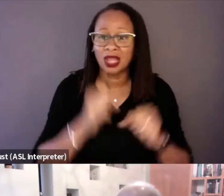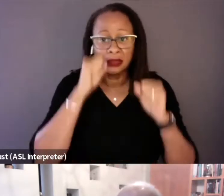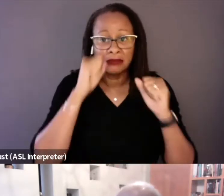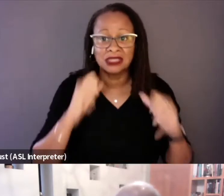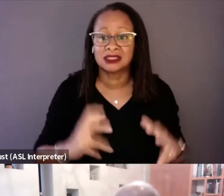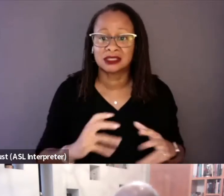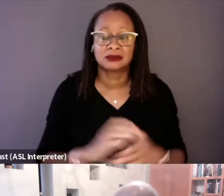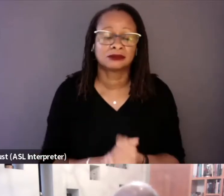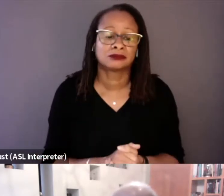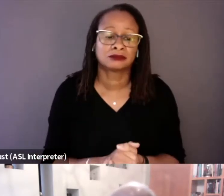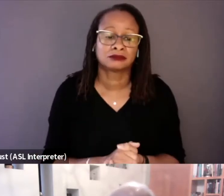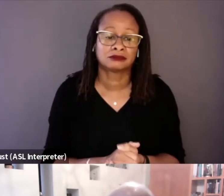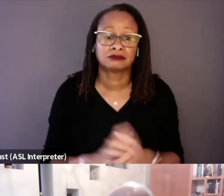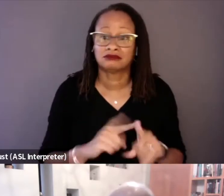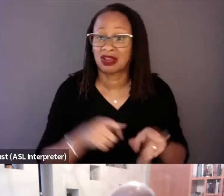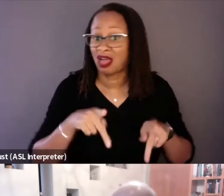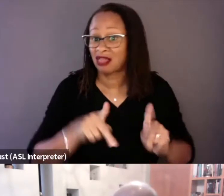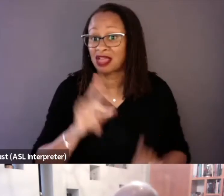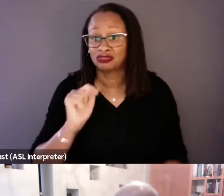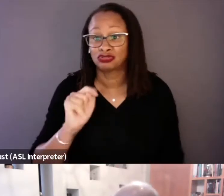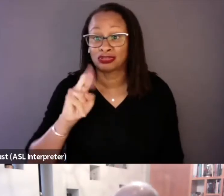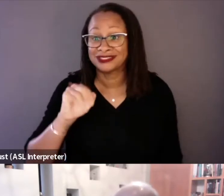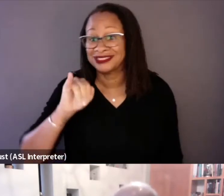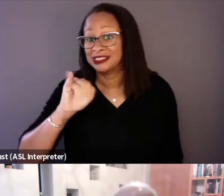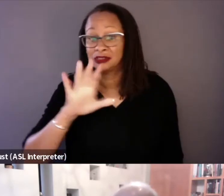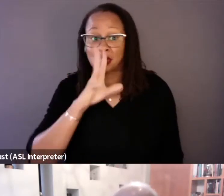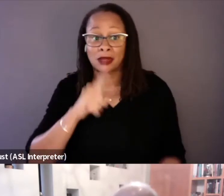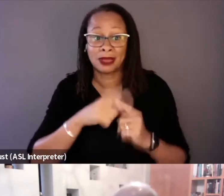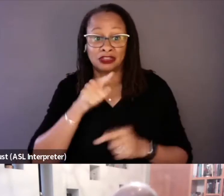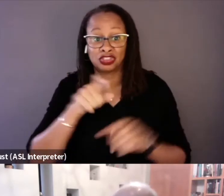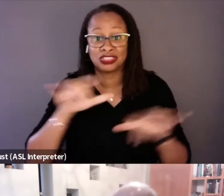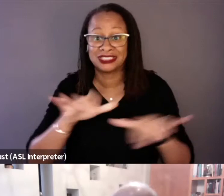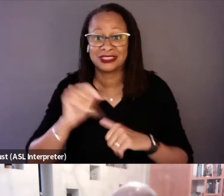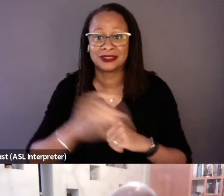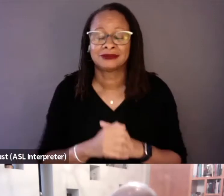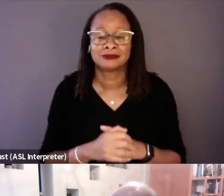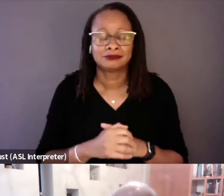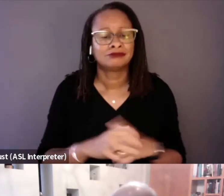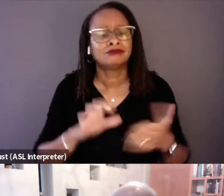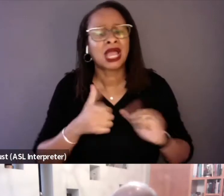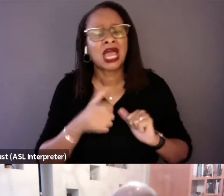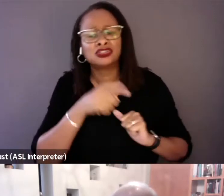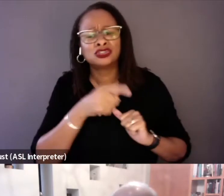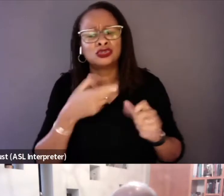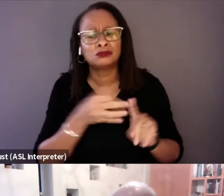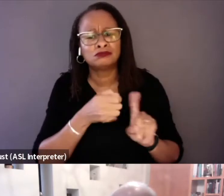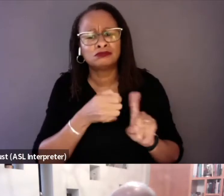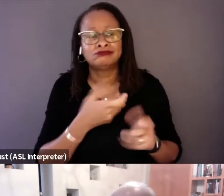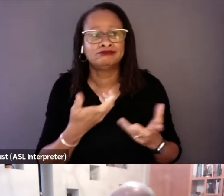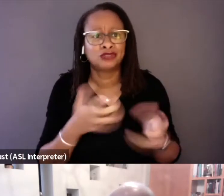but I'll let Traci talk about it, 'cause she did it. Traci, how did you pull that off in the pandemic?